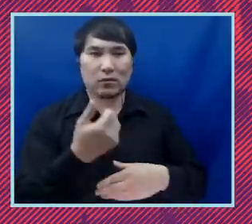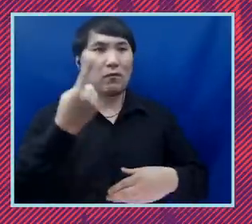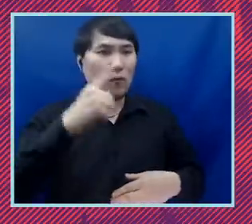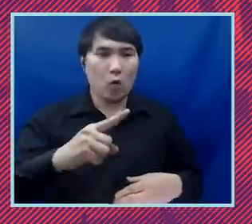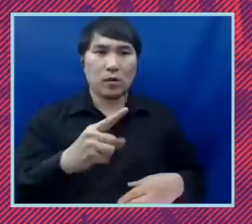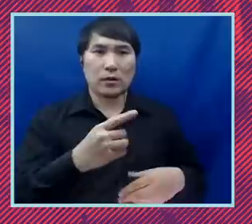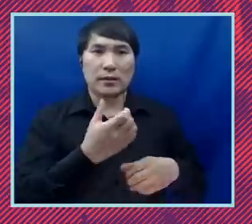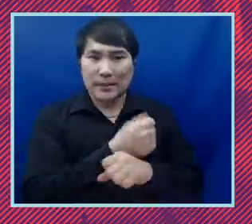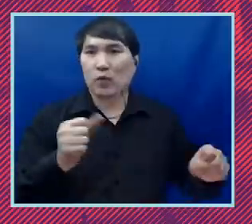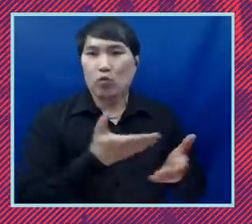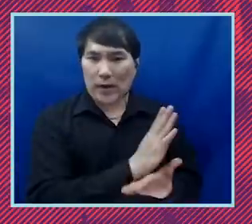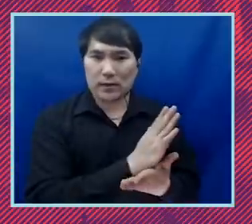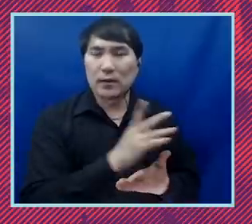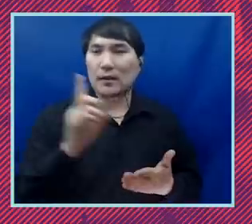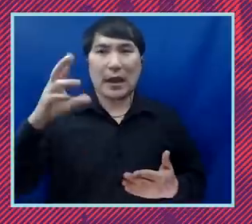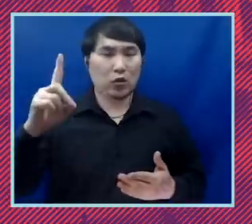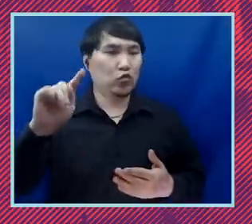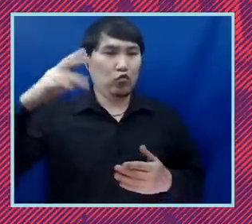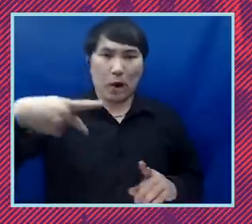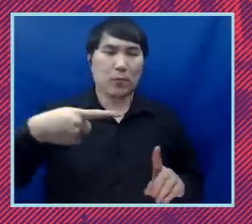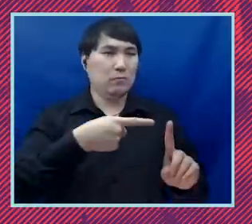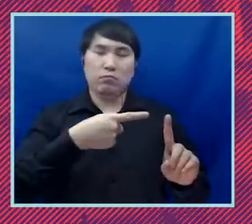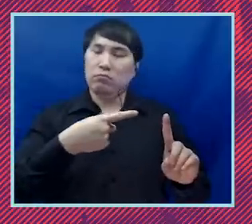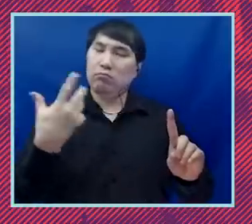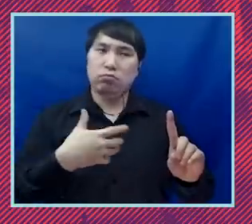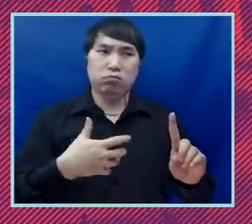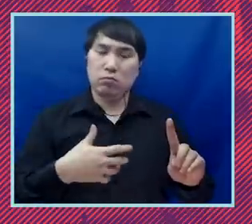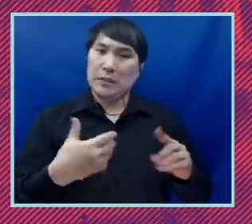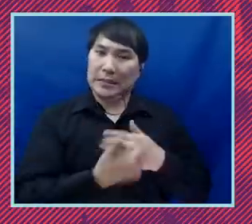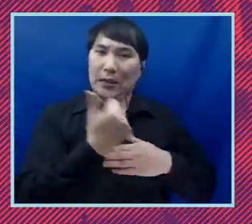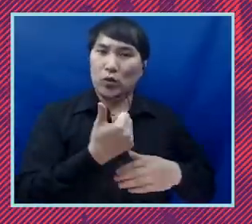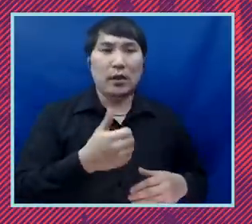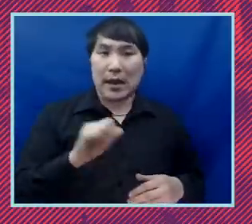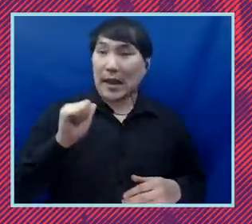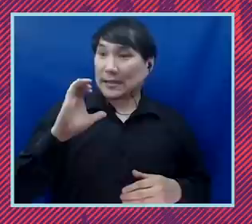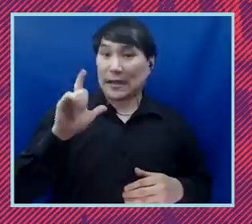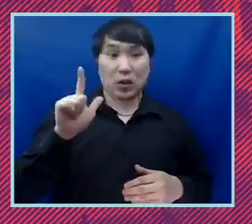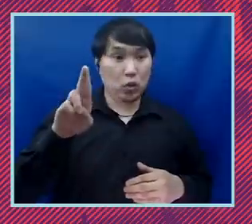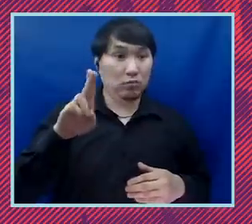that Donald Trump proposed and whether or not the ACLU should stand up and speak out against that in